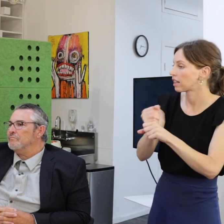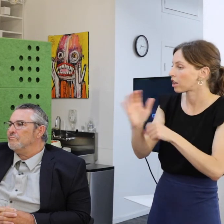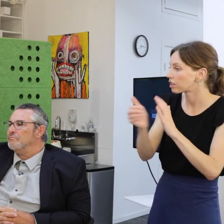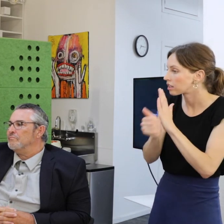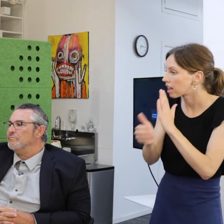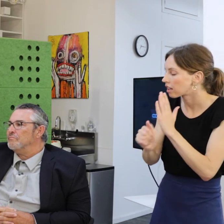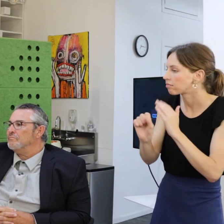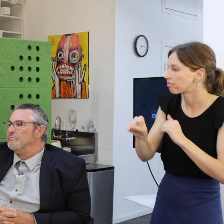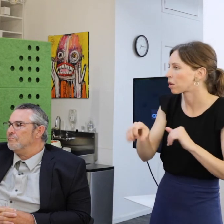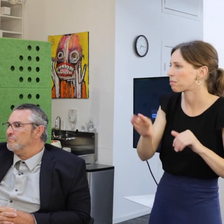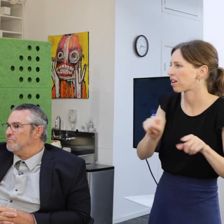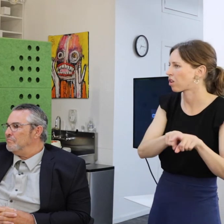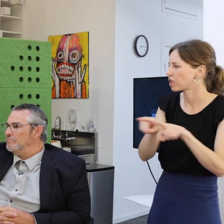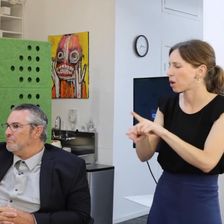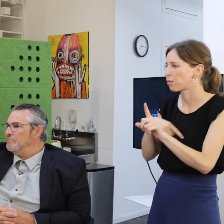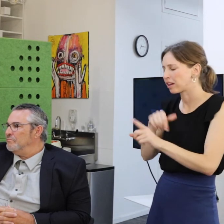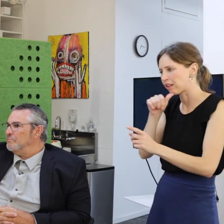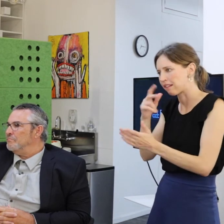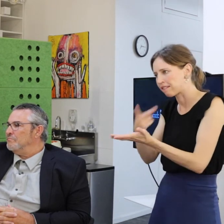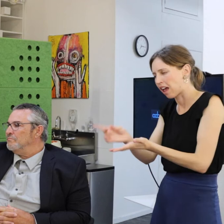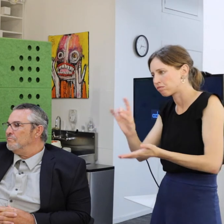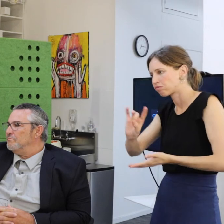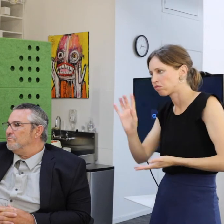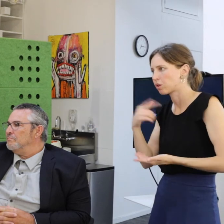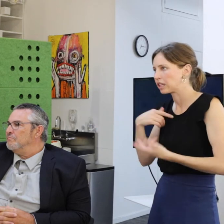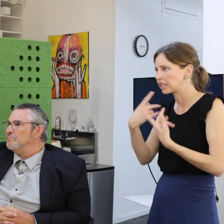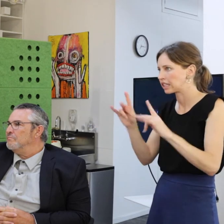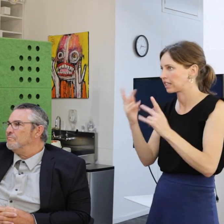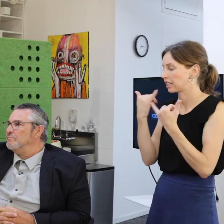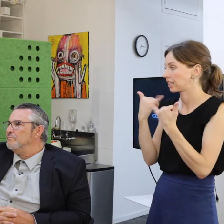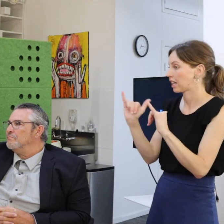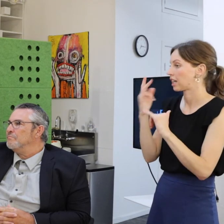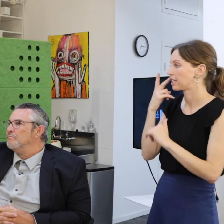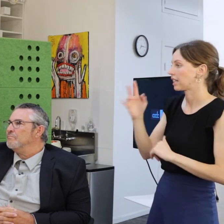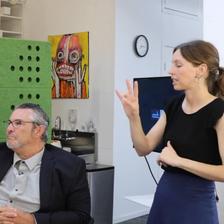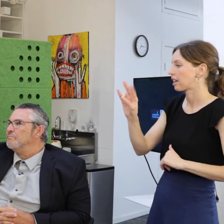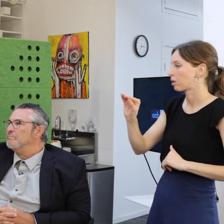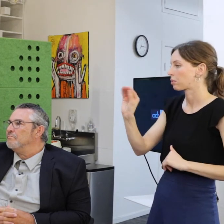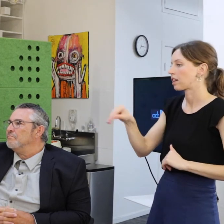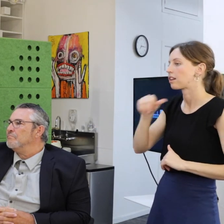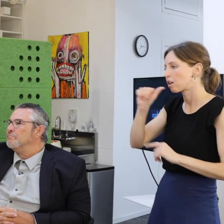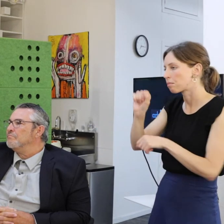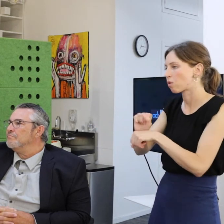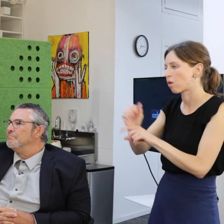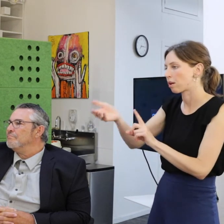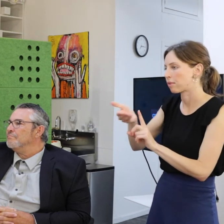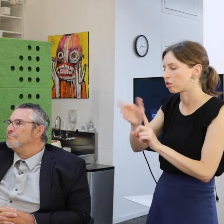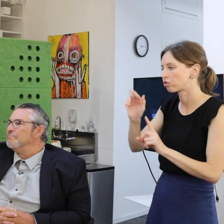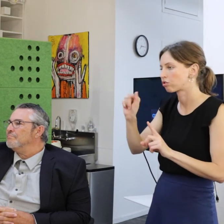On the other hand, we were failing miserably because we were still looking at a 70% unemployment rate. So, we changed the mission.